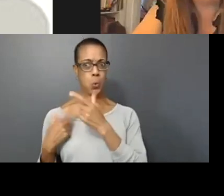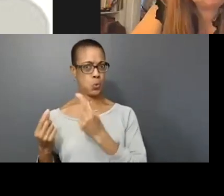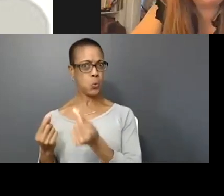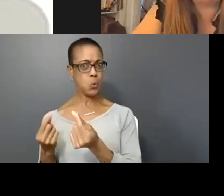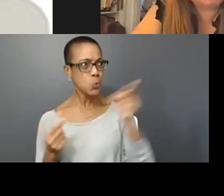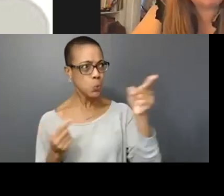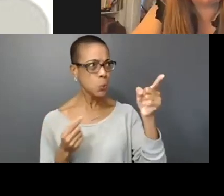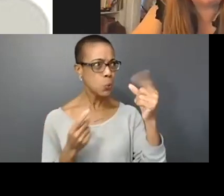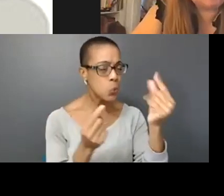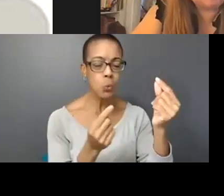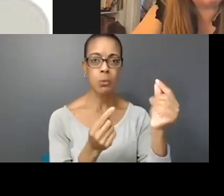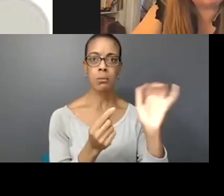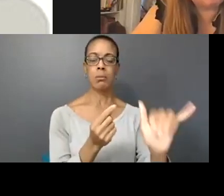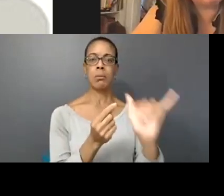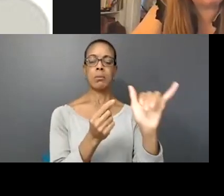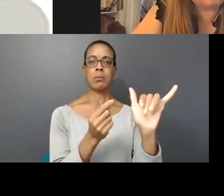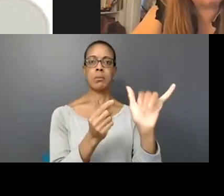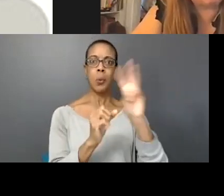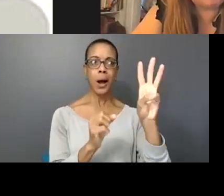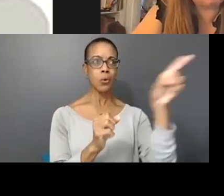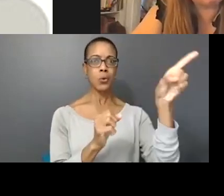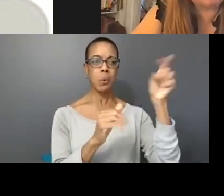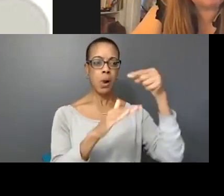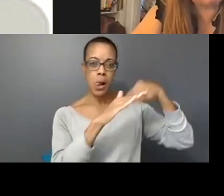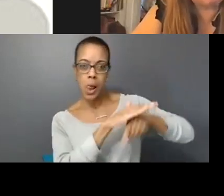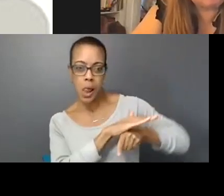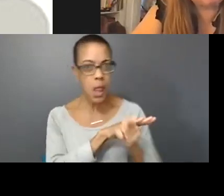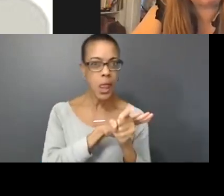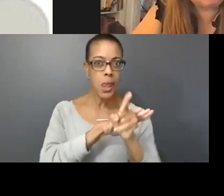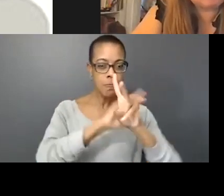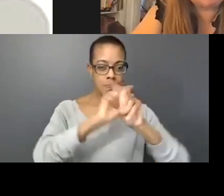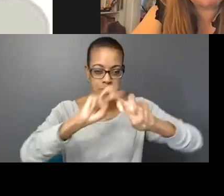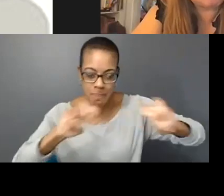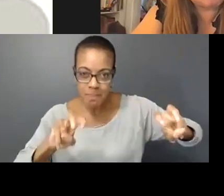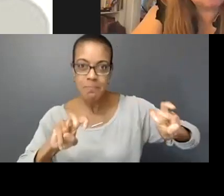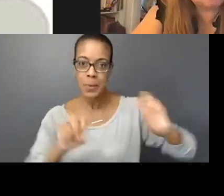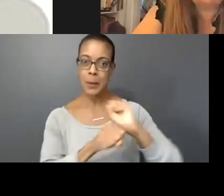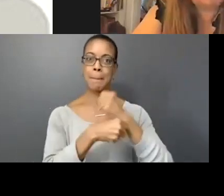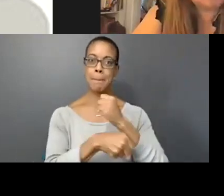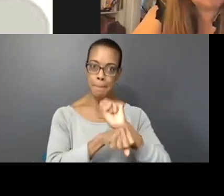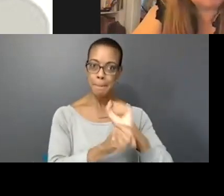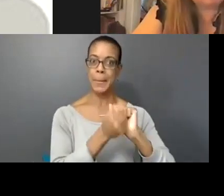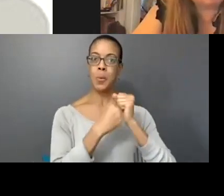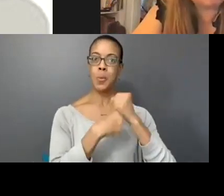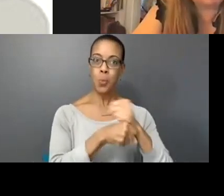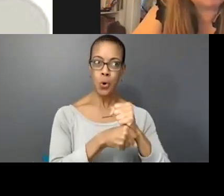You just found a way to hack into things to make things work because your intuition tells you and those